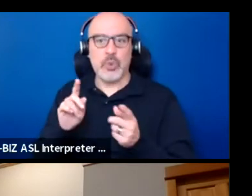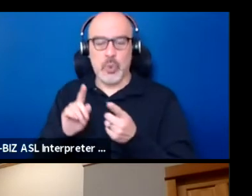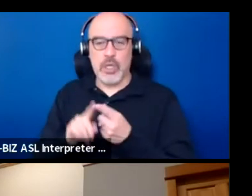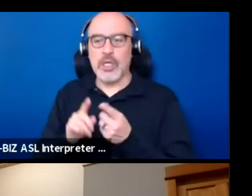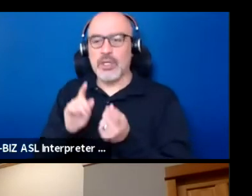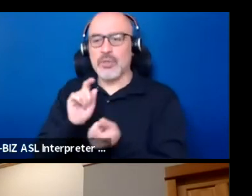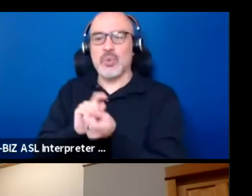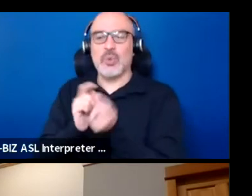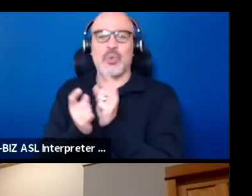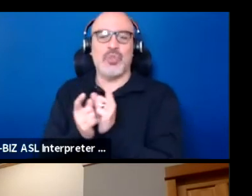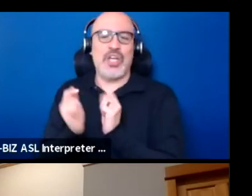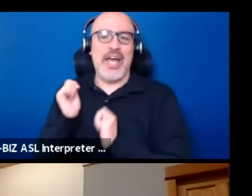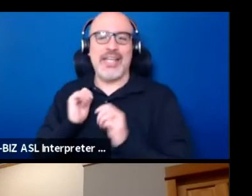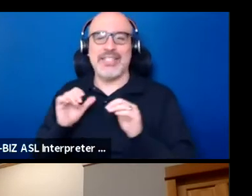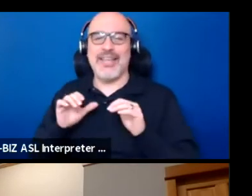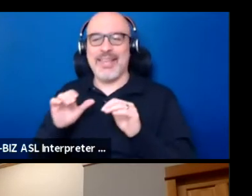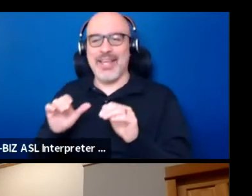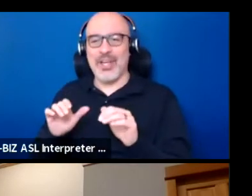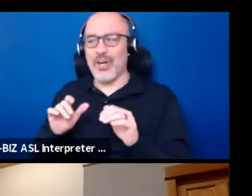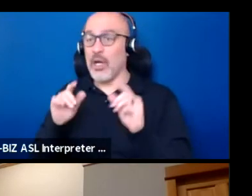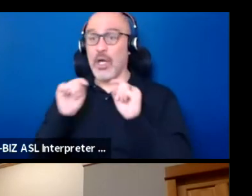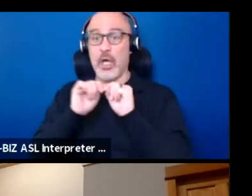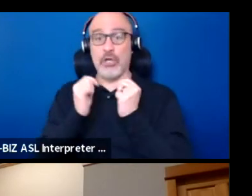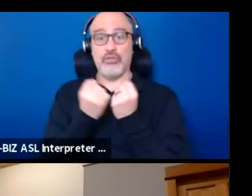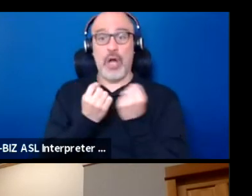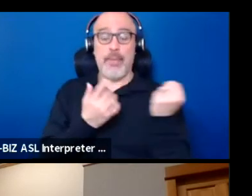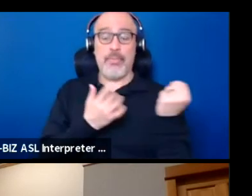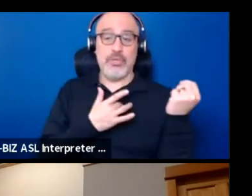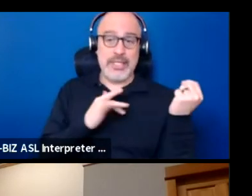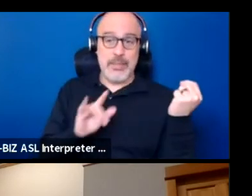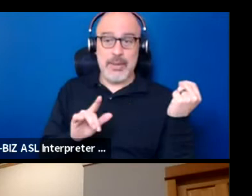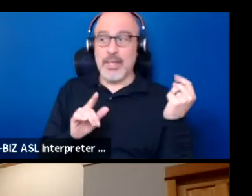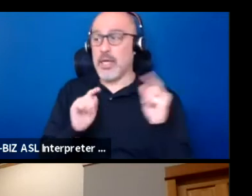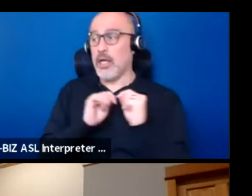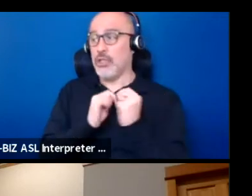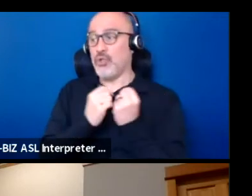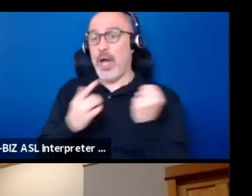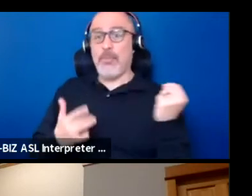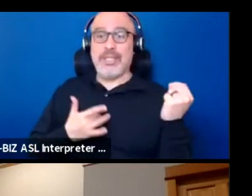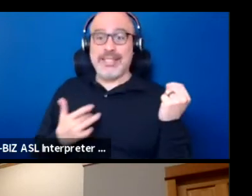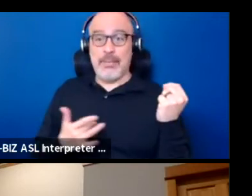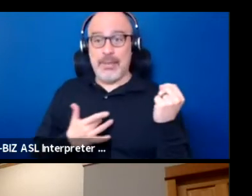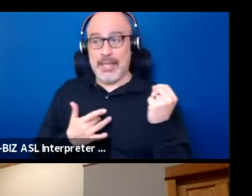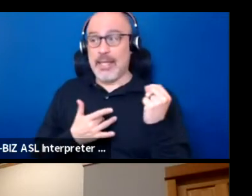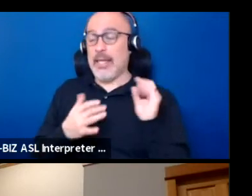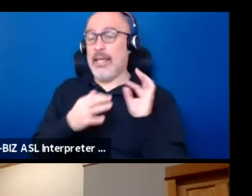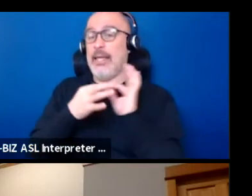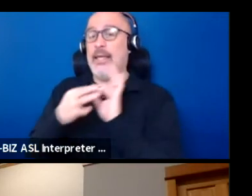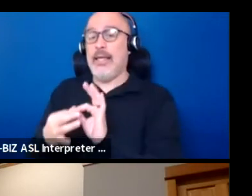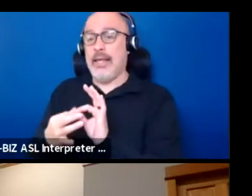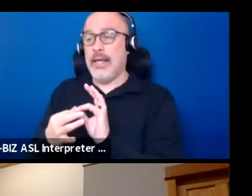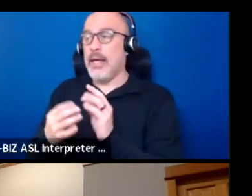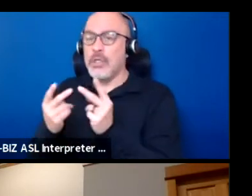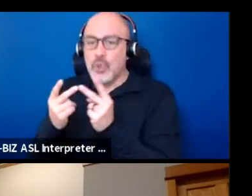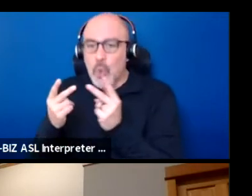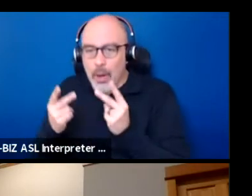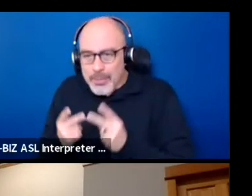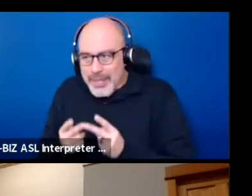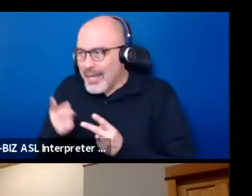If you're coming in with a tribal sensitivity or sensibility into a place that doesn't exude any of that